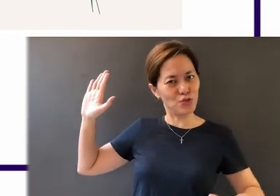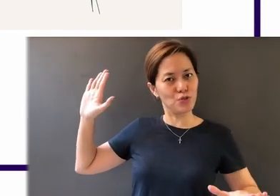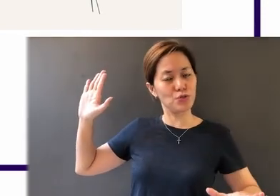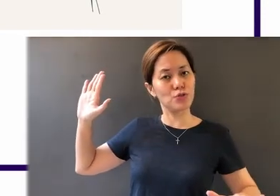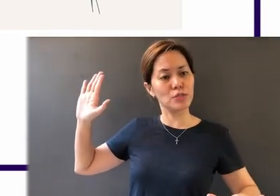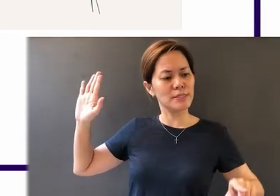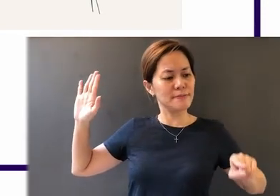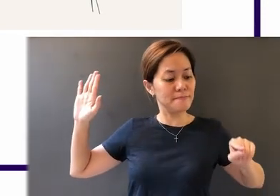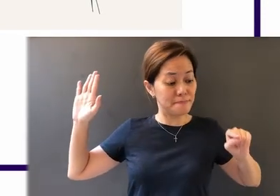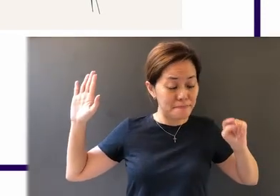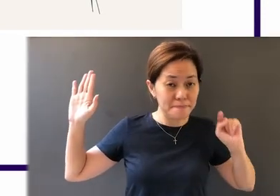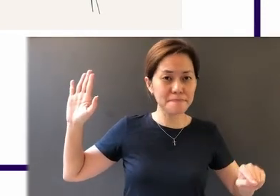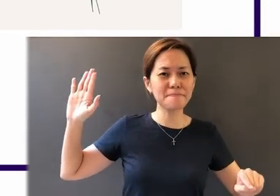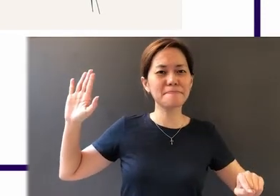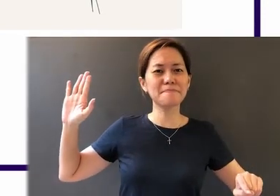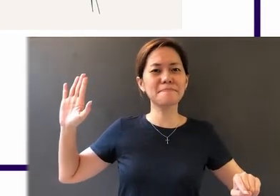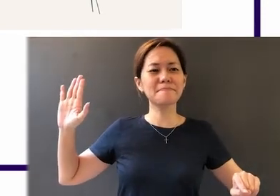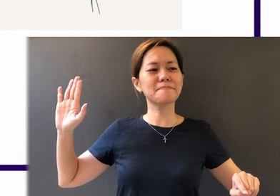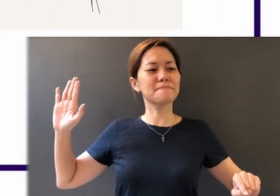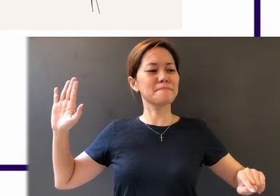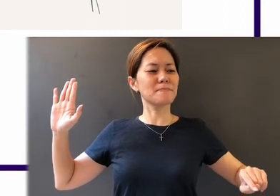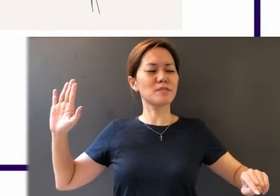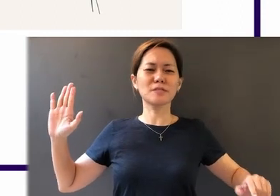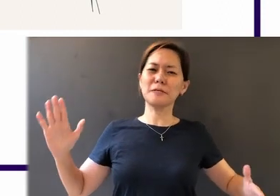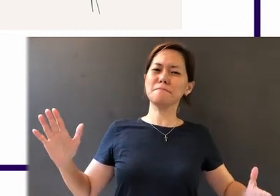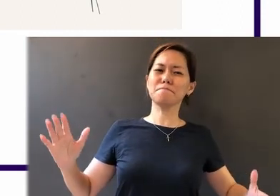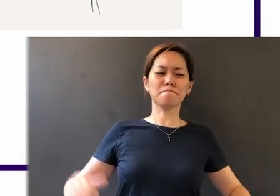He can exalt in his status as a child of God.